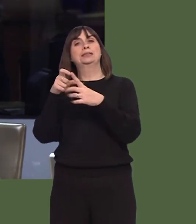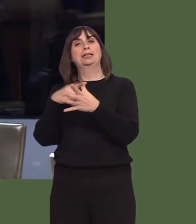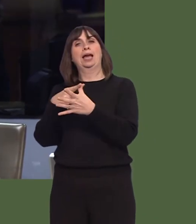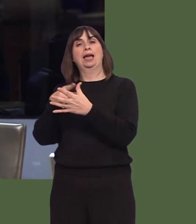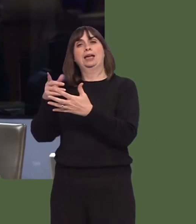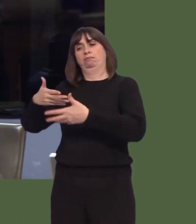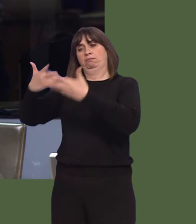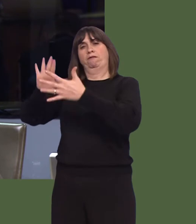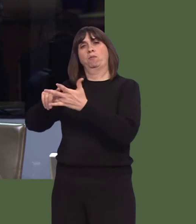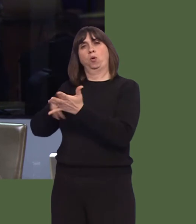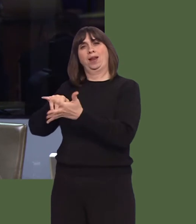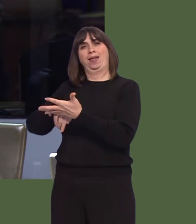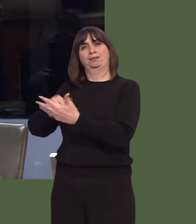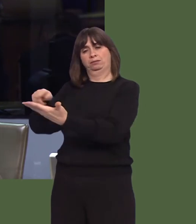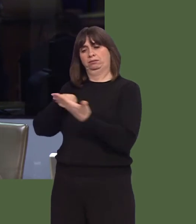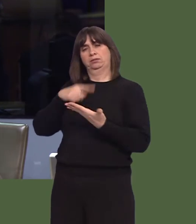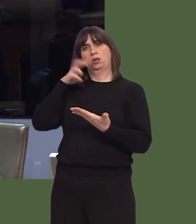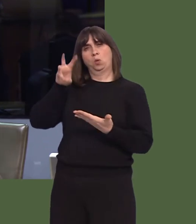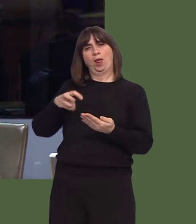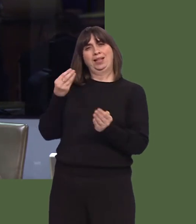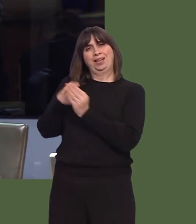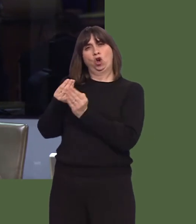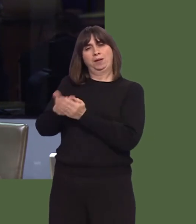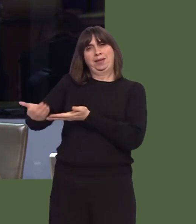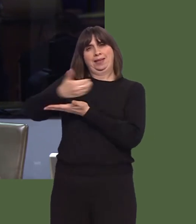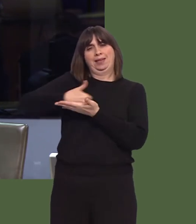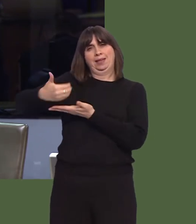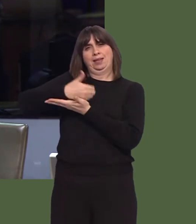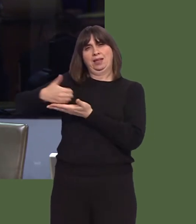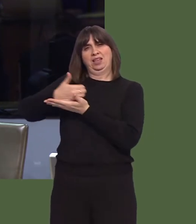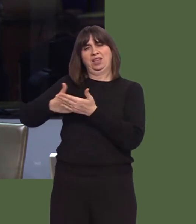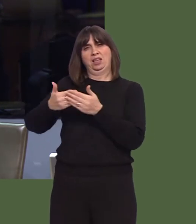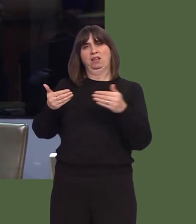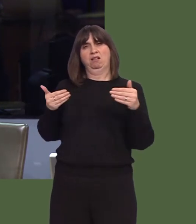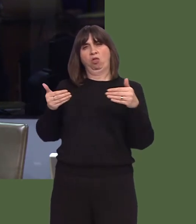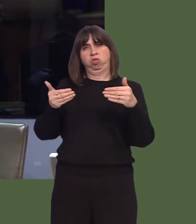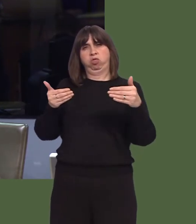economi Cymru yn parhau i fod yn waeth na gweddill y Deyrnas Unedig, gyda GVA y pen